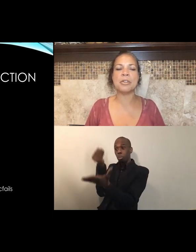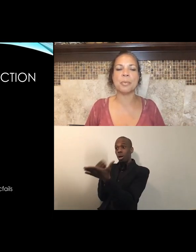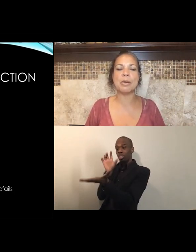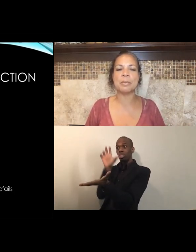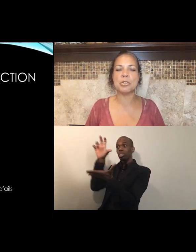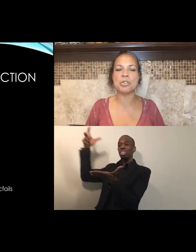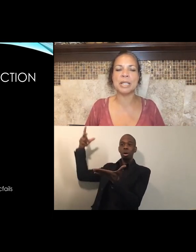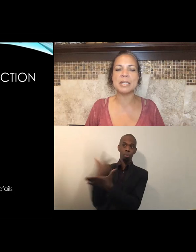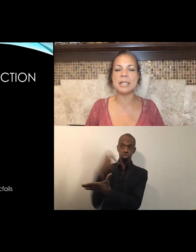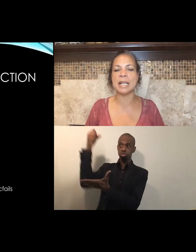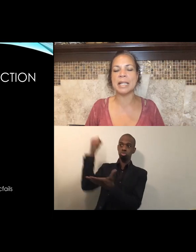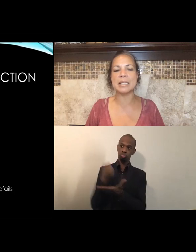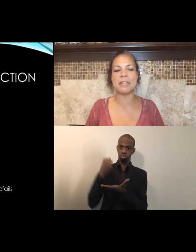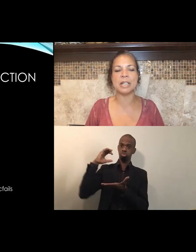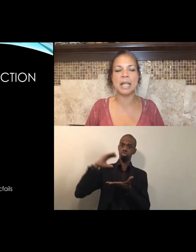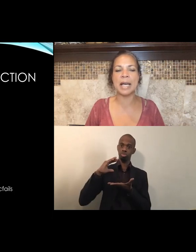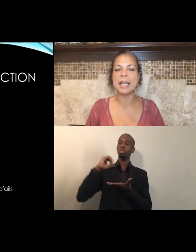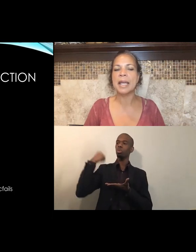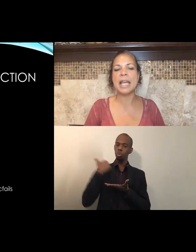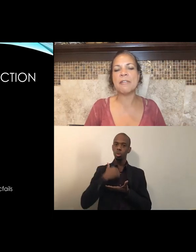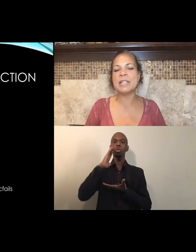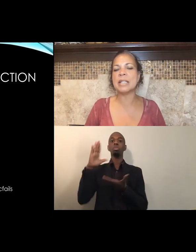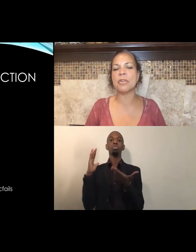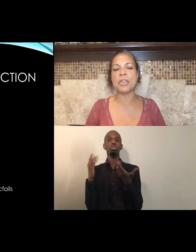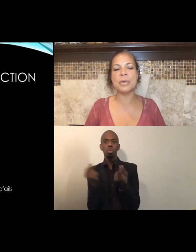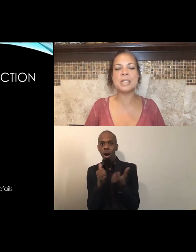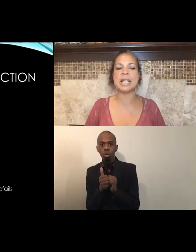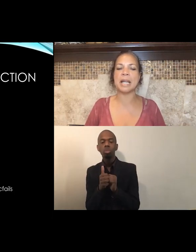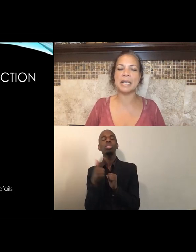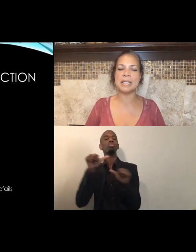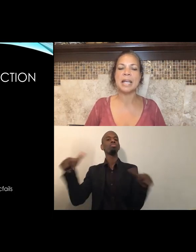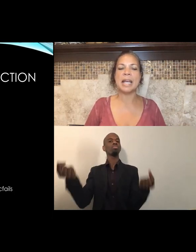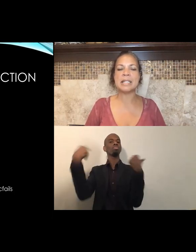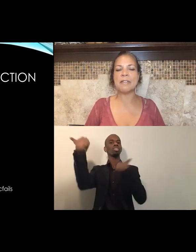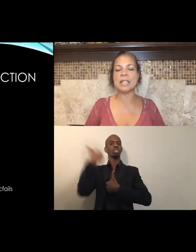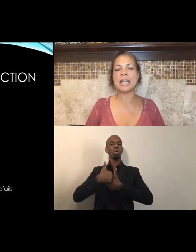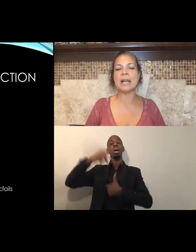You're welcome to join us tonight at 7 o'clock. Every single Thursday night at 7 o'clock,